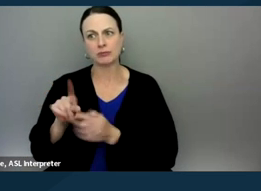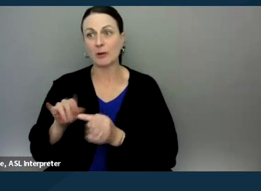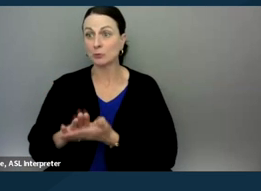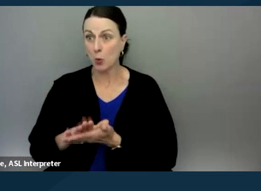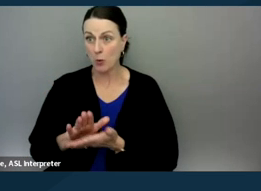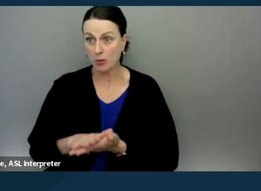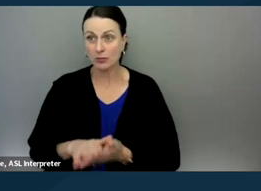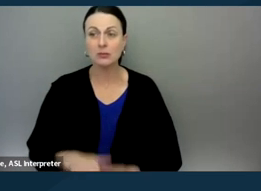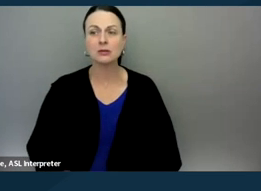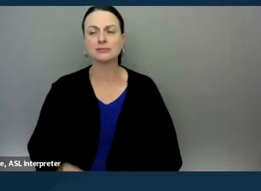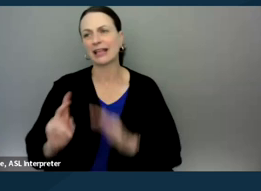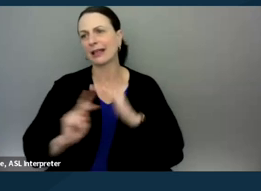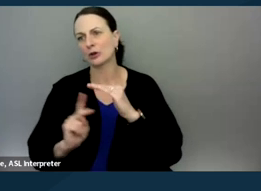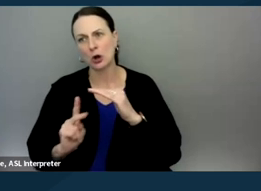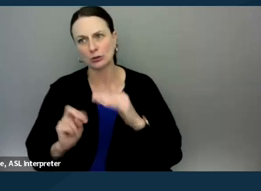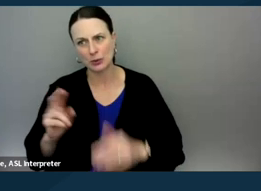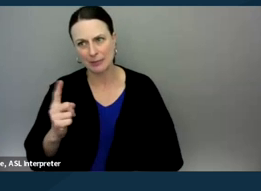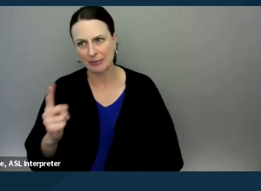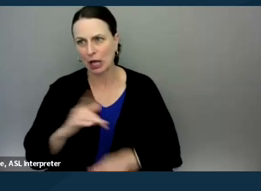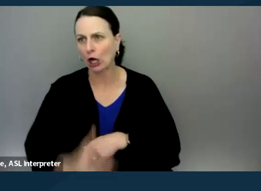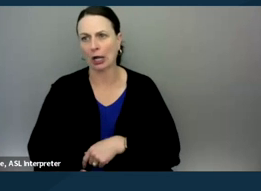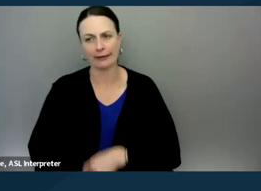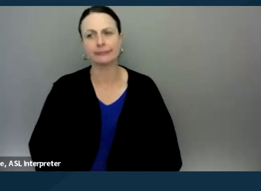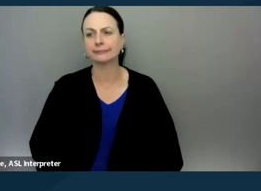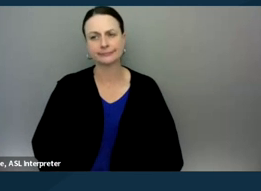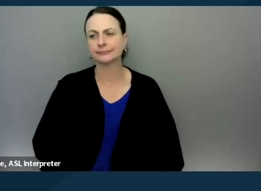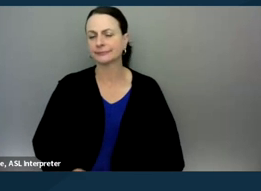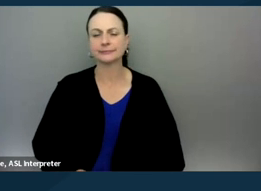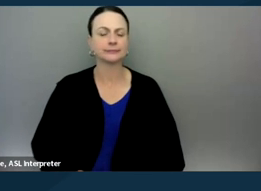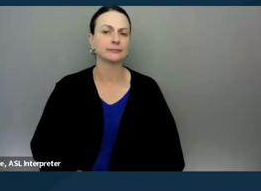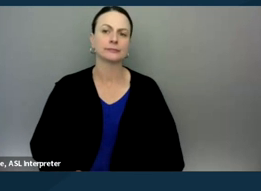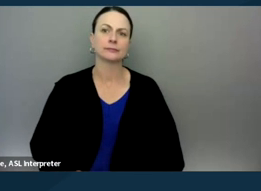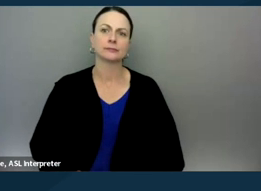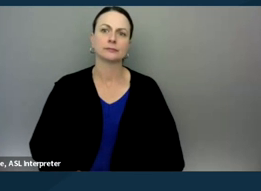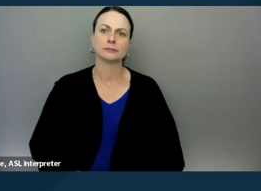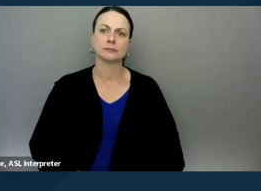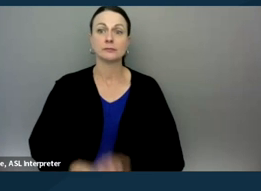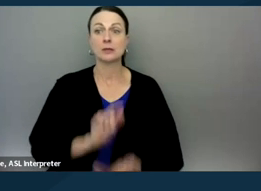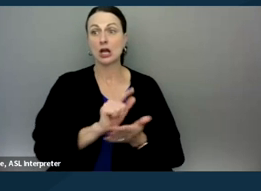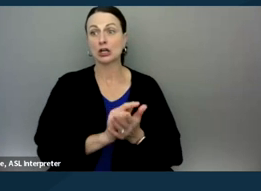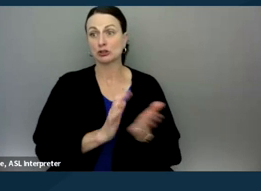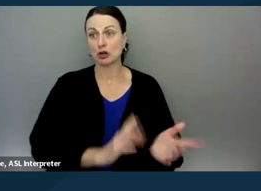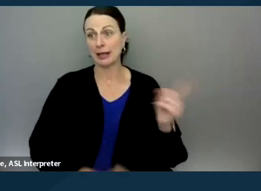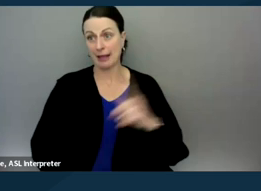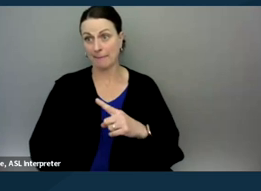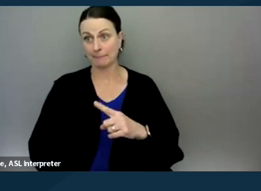I think in the kindergarten or something. It was early in my career. And an attorney had come from a local organization.